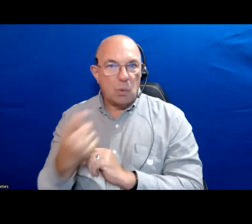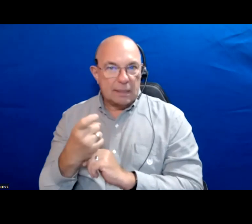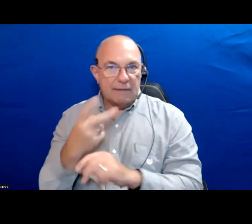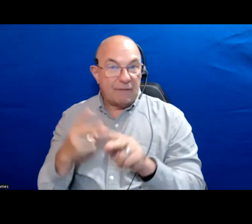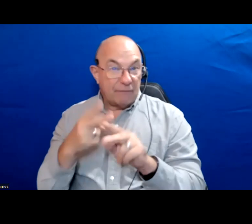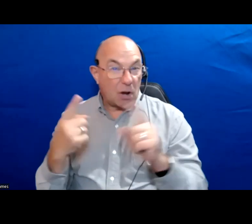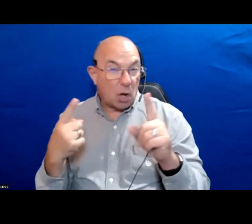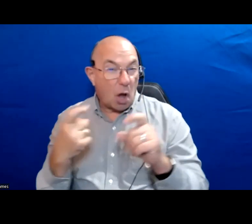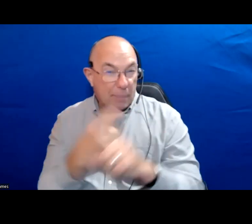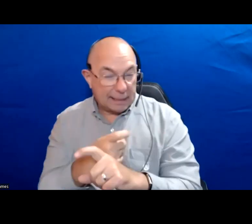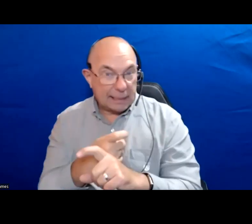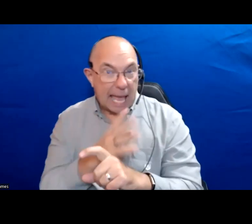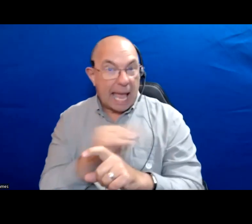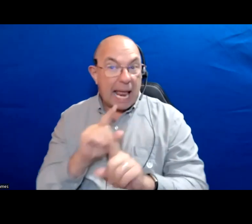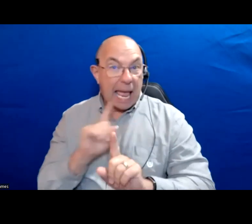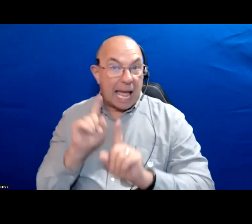question and a complicated answer I think.